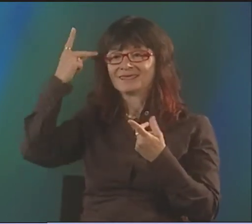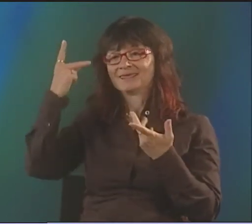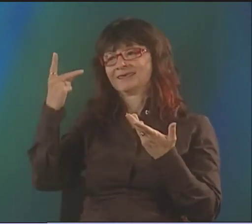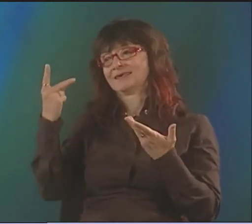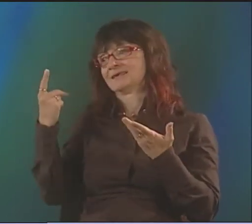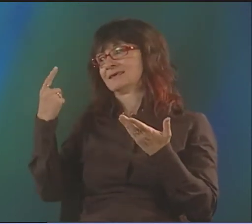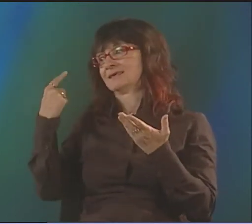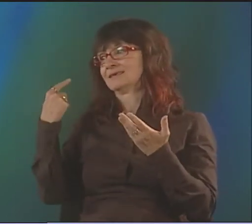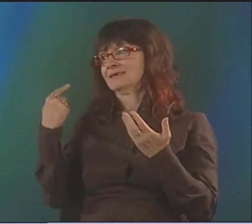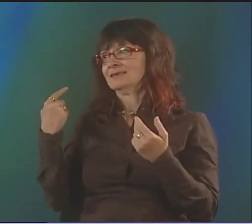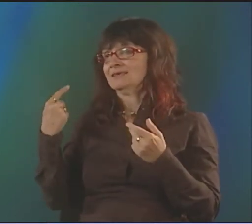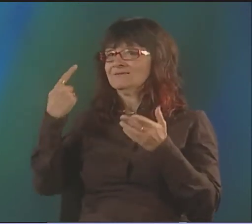IF THEY DO LIKE IT, I'M THRILLED.